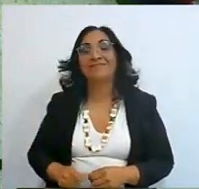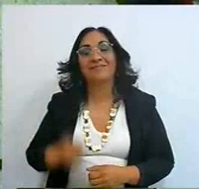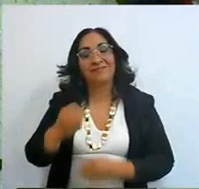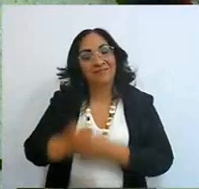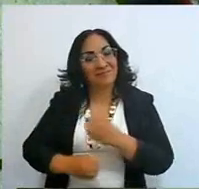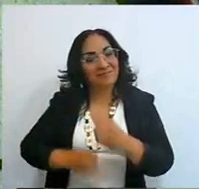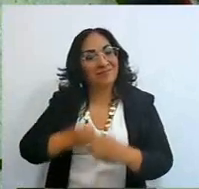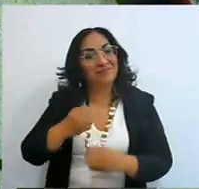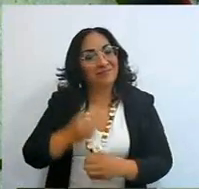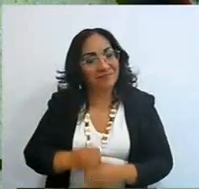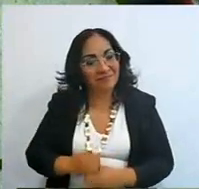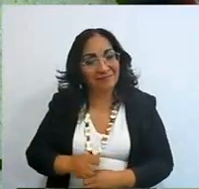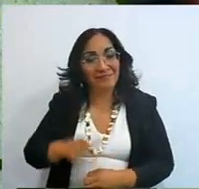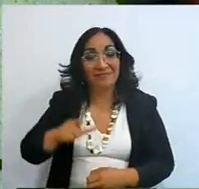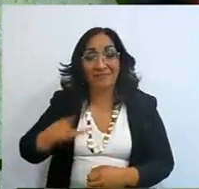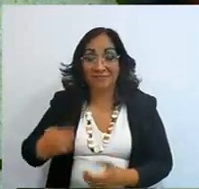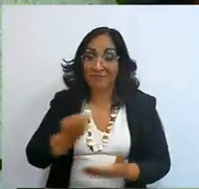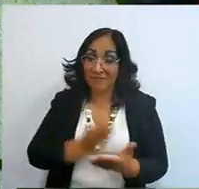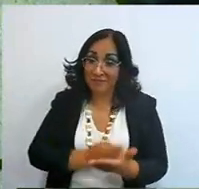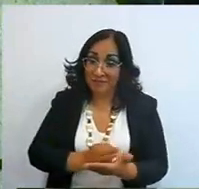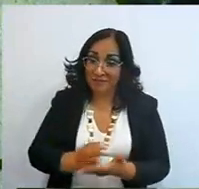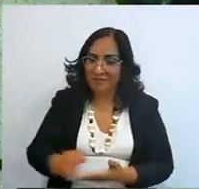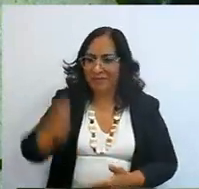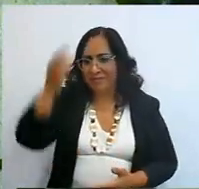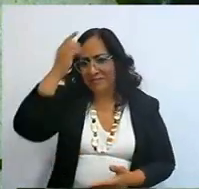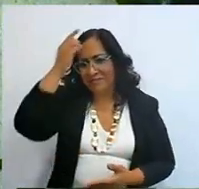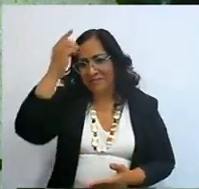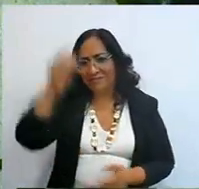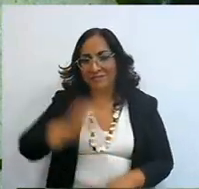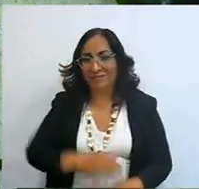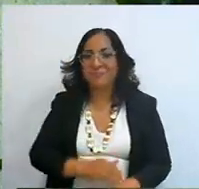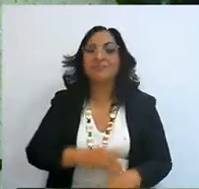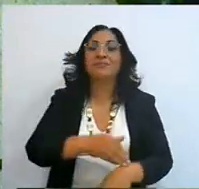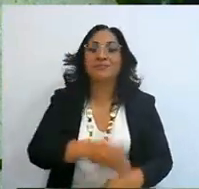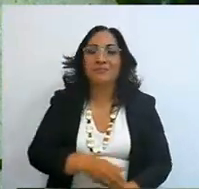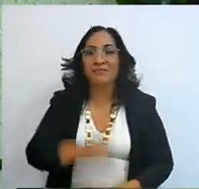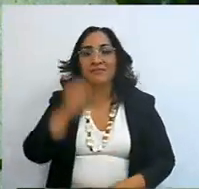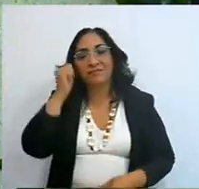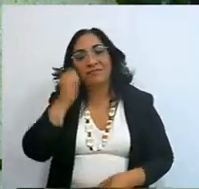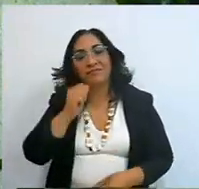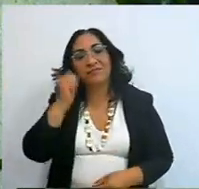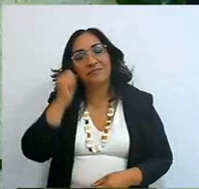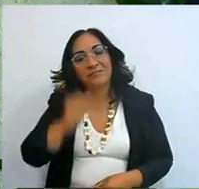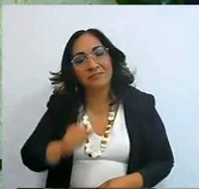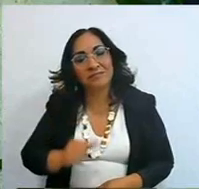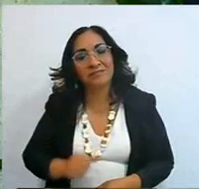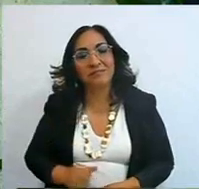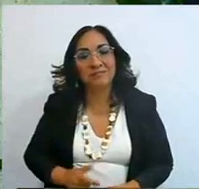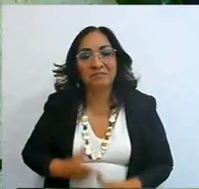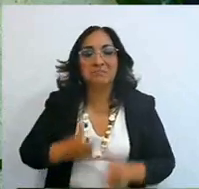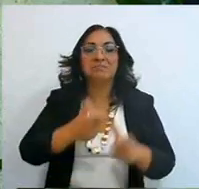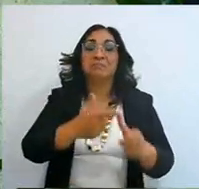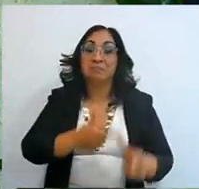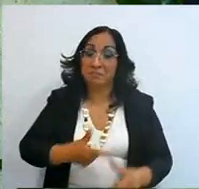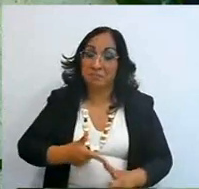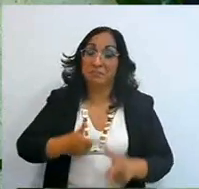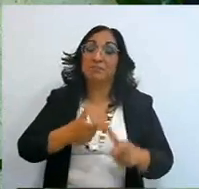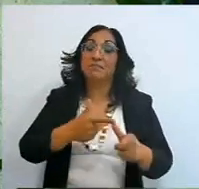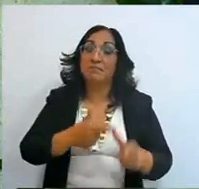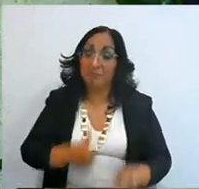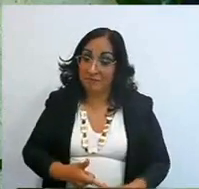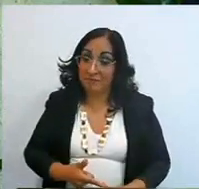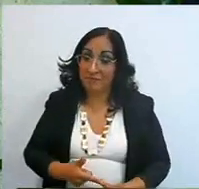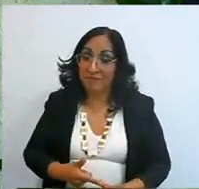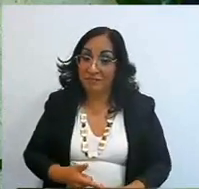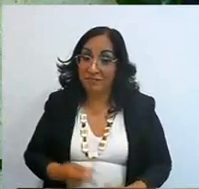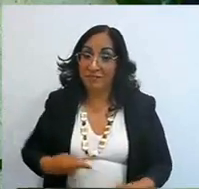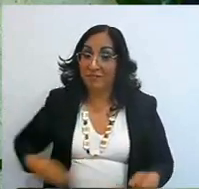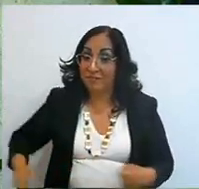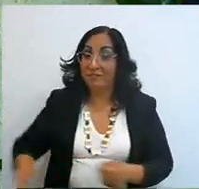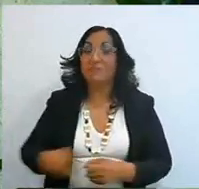and following the commandments, was Lalo like that or not? (if) following the commandments, whatever it cost,